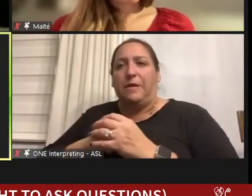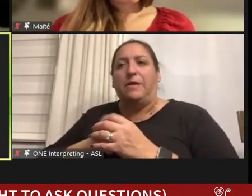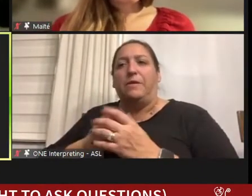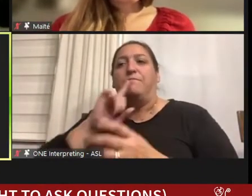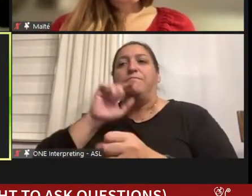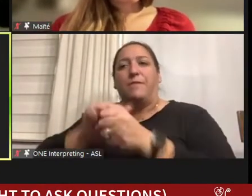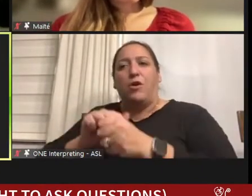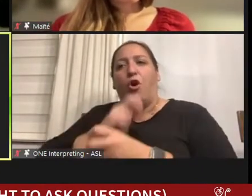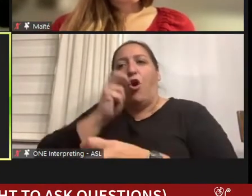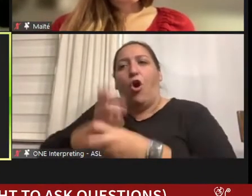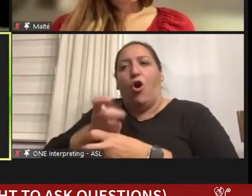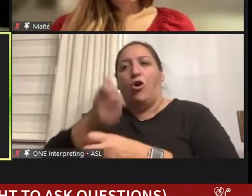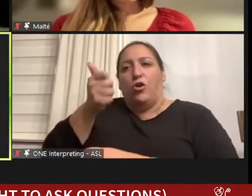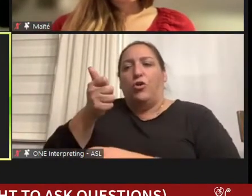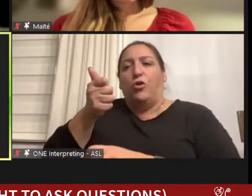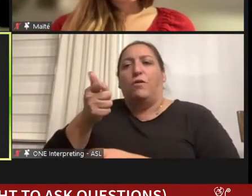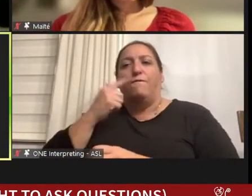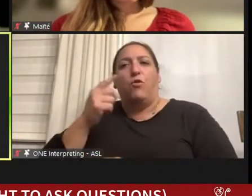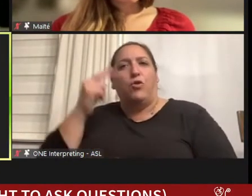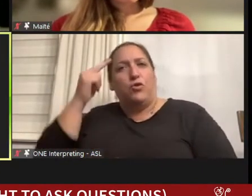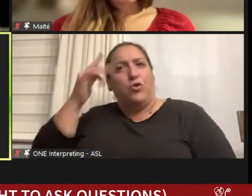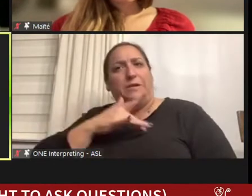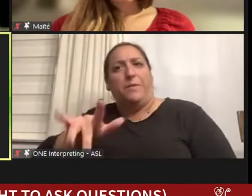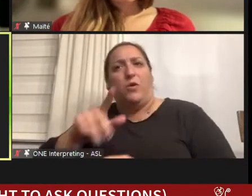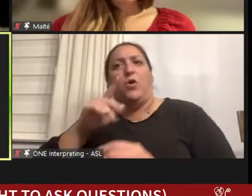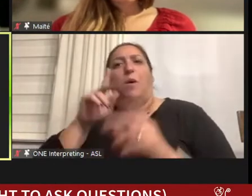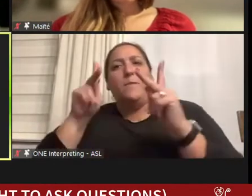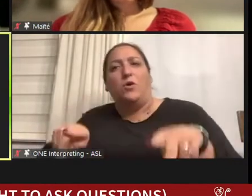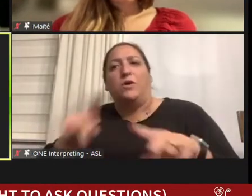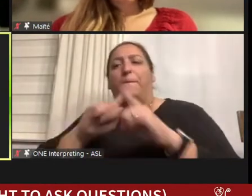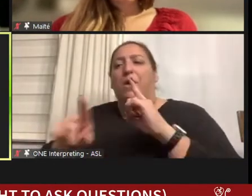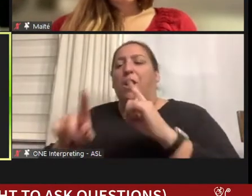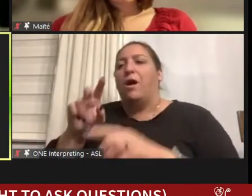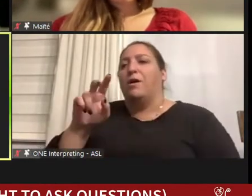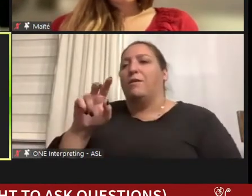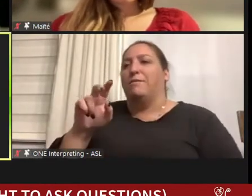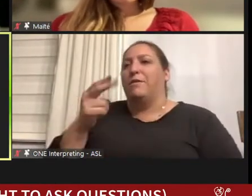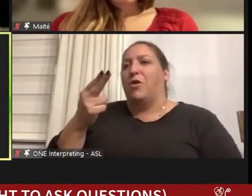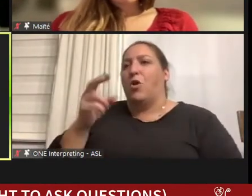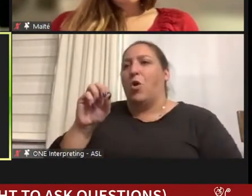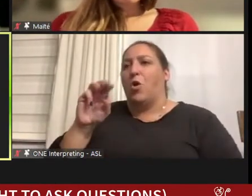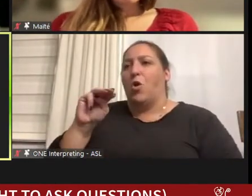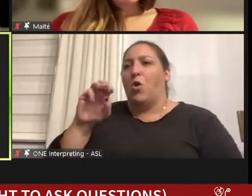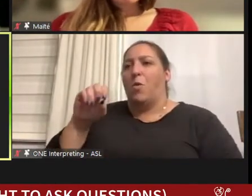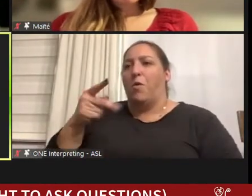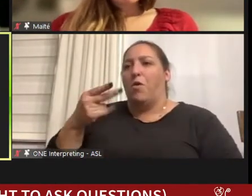a neuro- typical person because like homophones and homonyms are almost invisible to me, so words